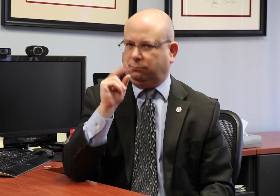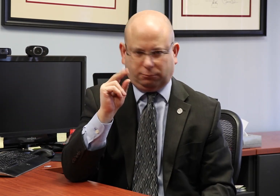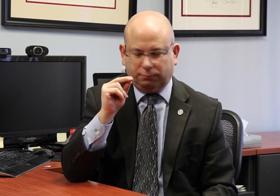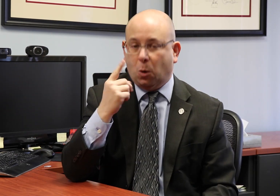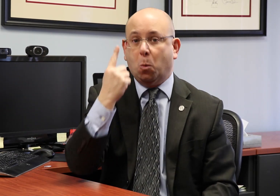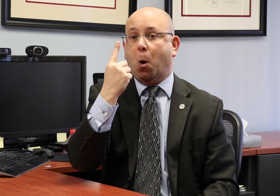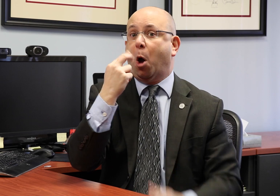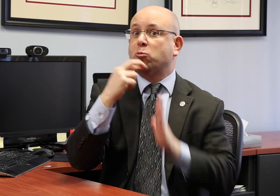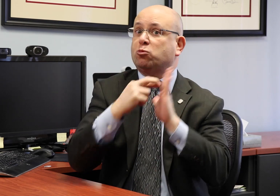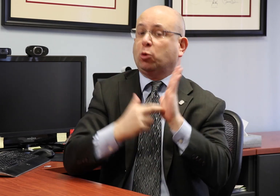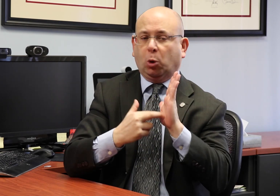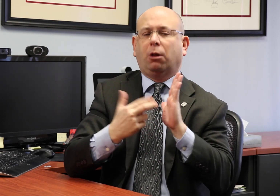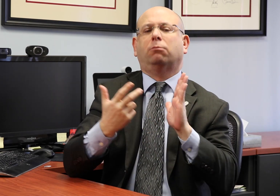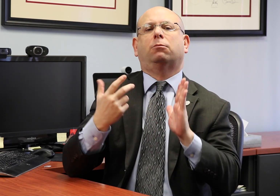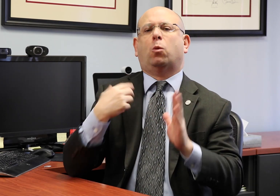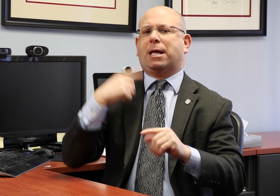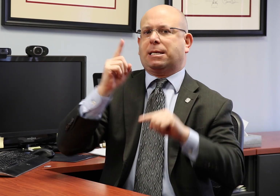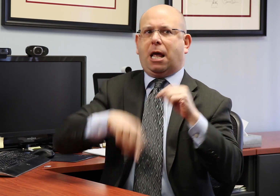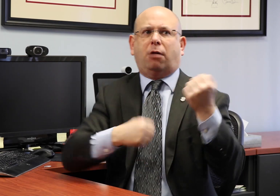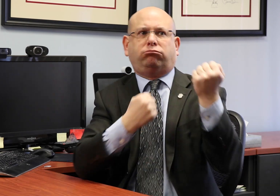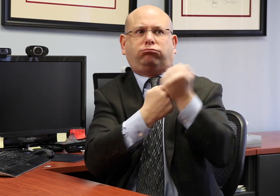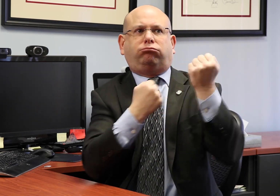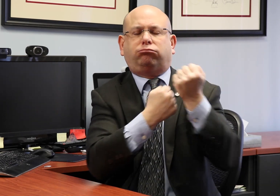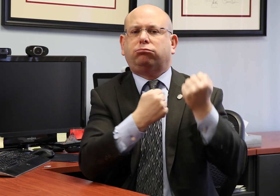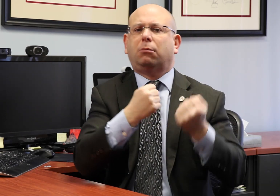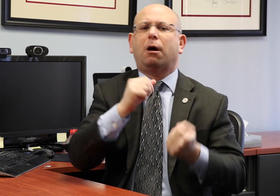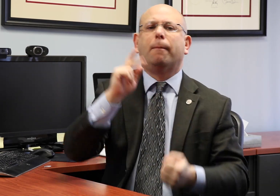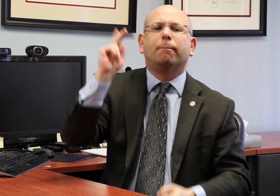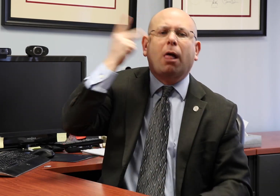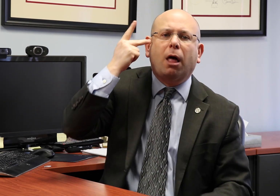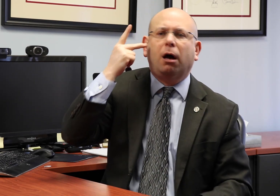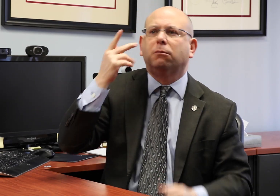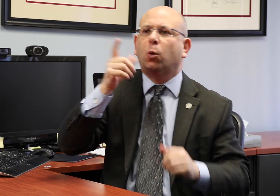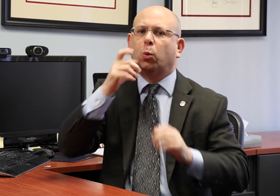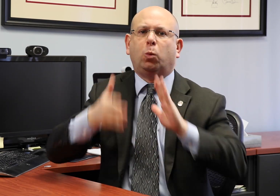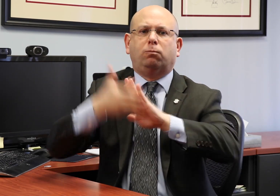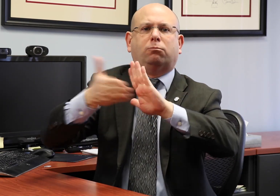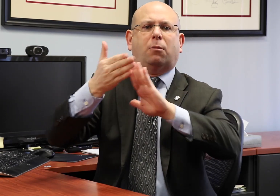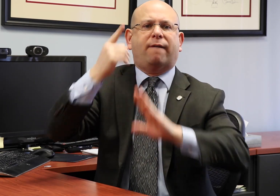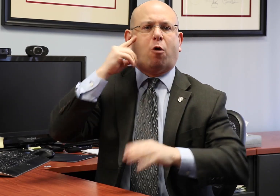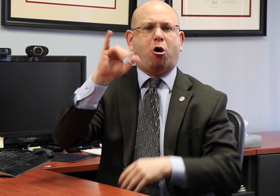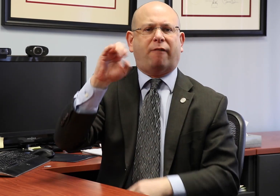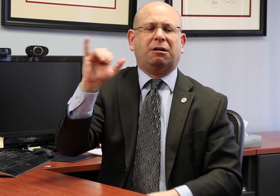One limitation is that 501c3 organizations cannot endorse a political candidate for office,